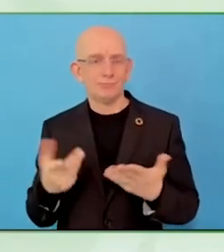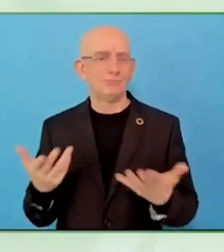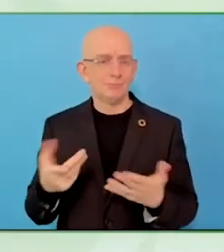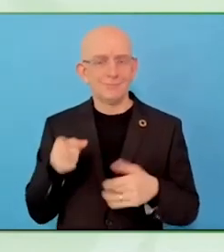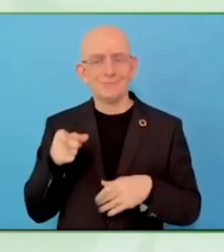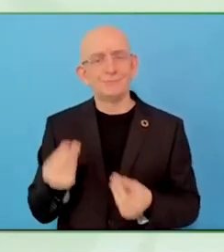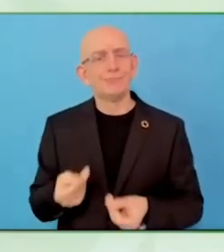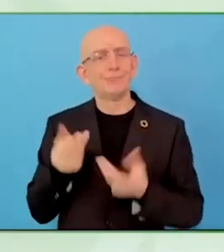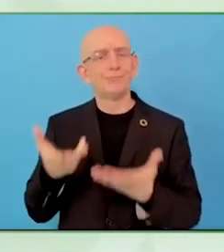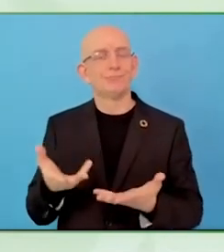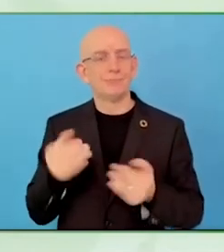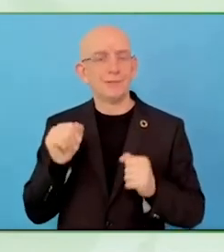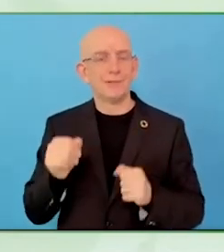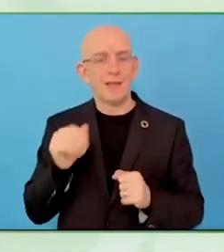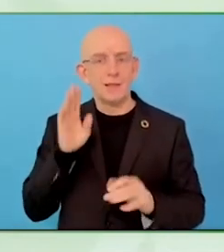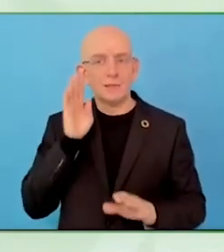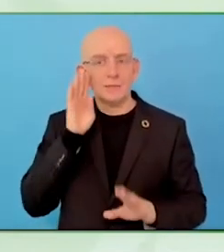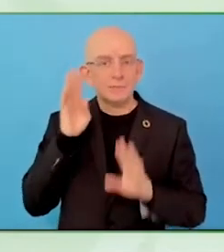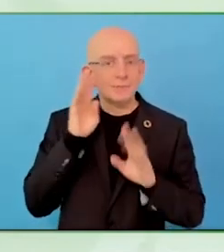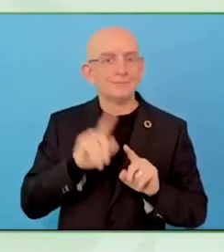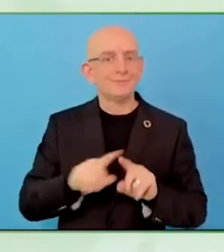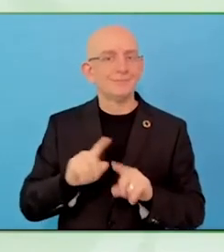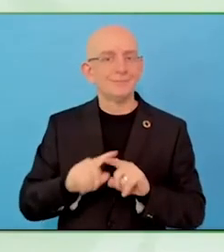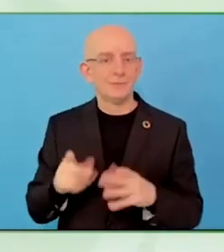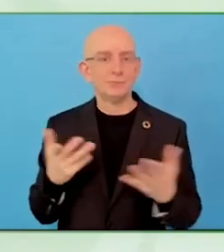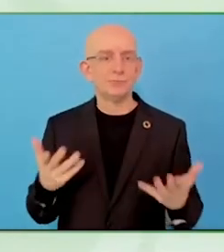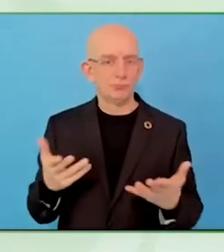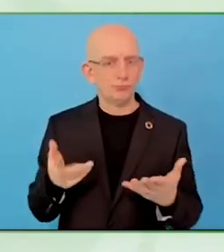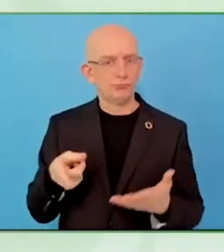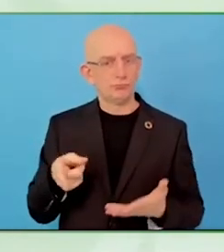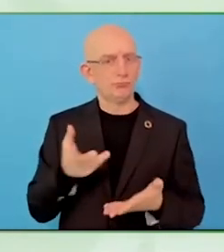disabilities taking part in the culture in Palestine as leaders,